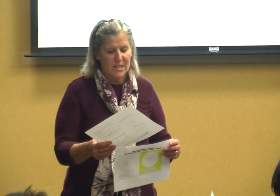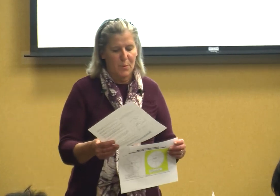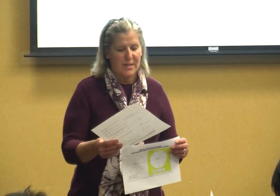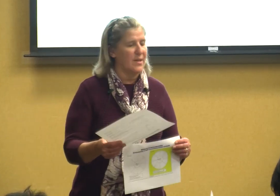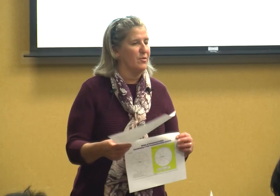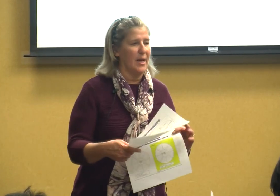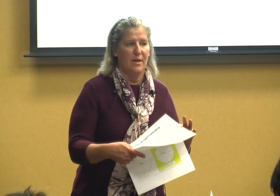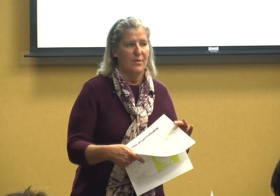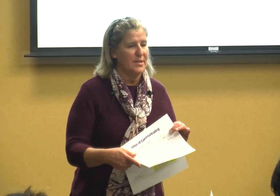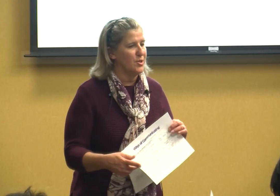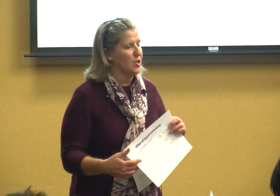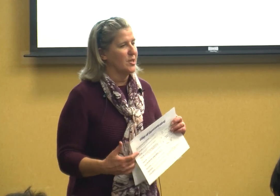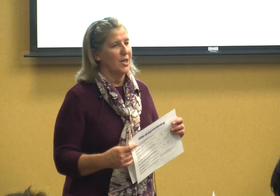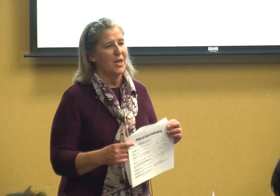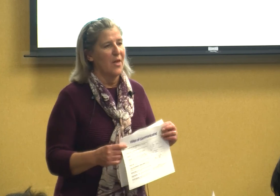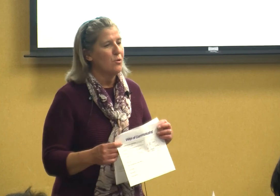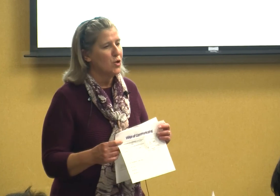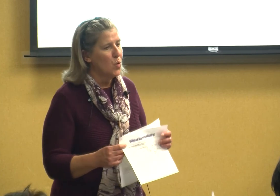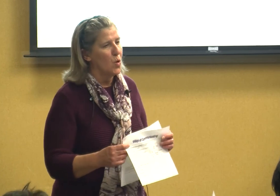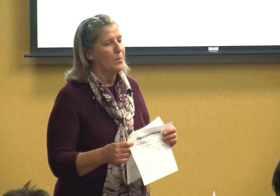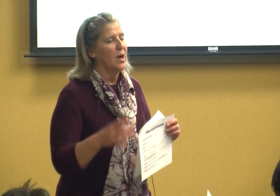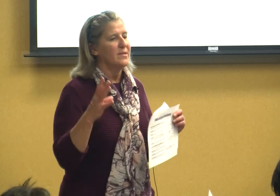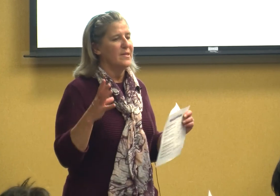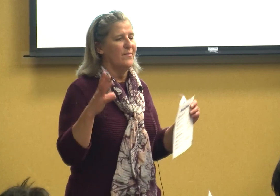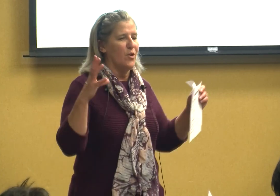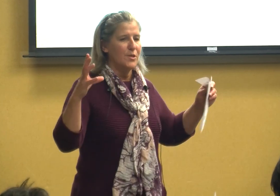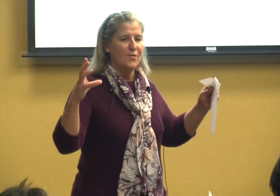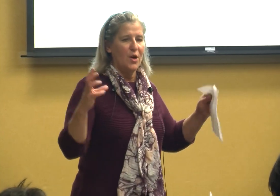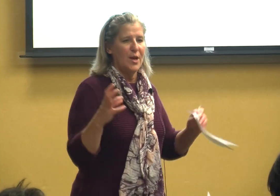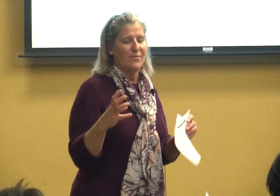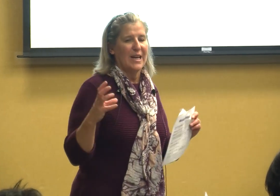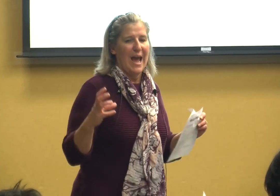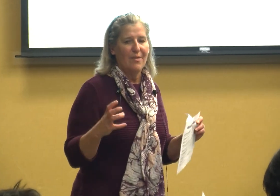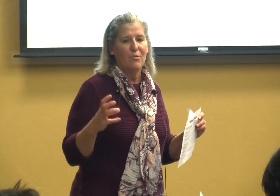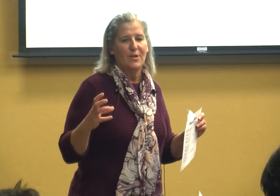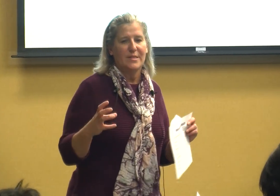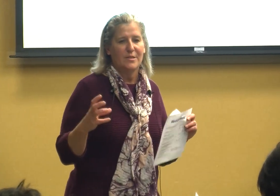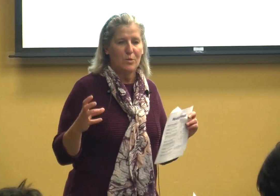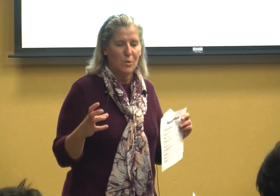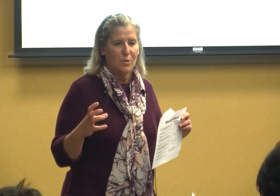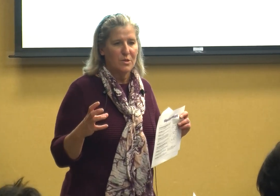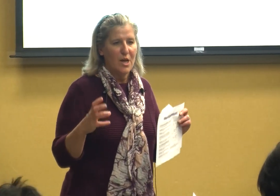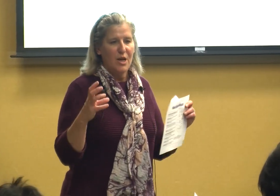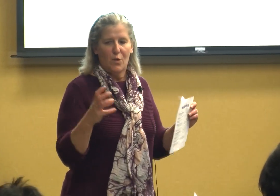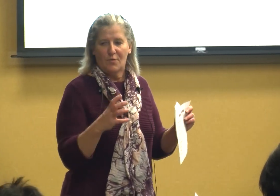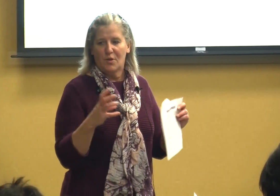this is just another tool because see first of all you have to gather these tools you have to